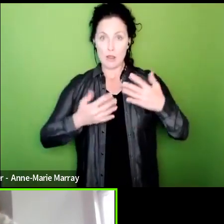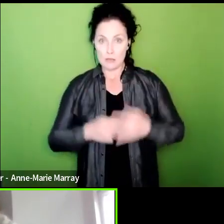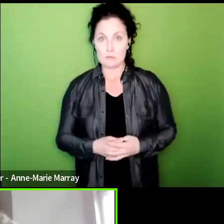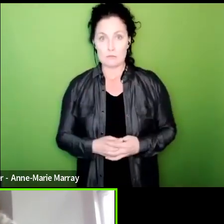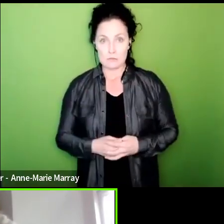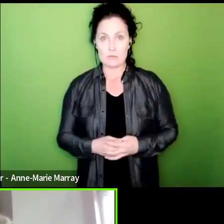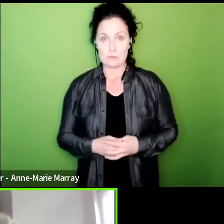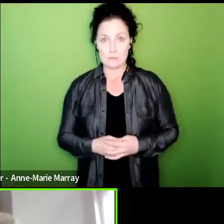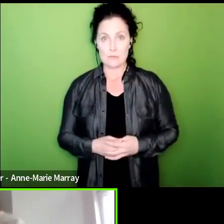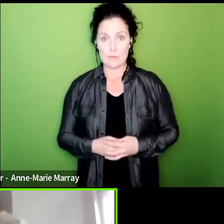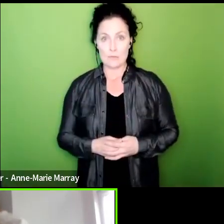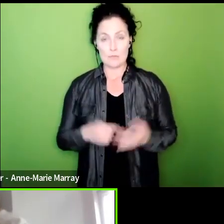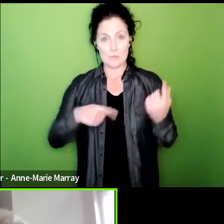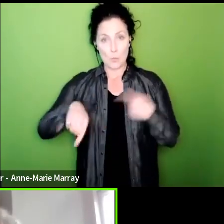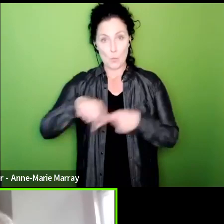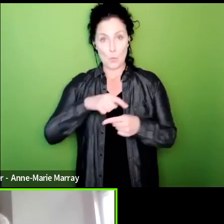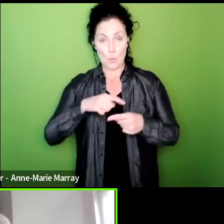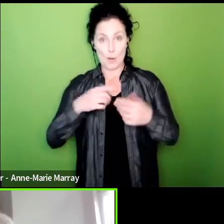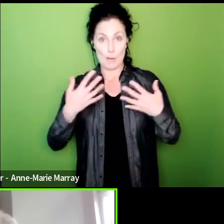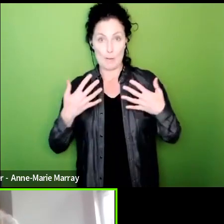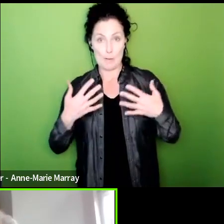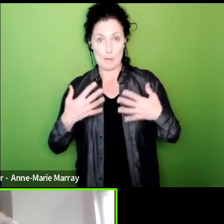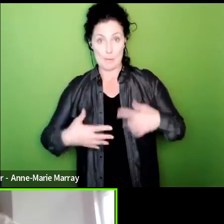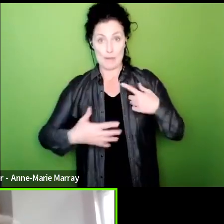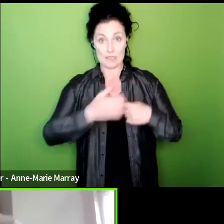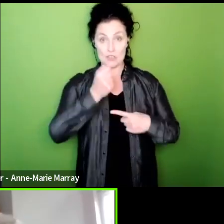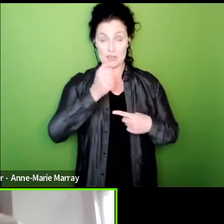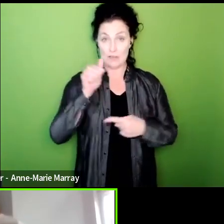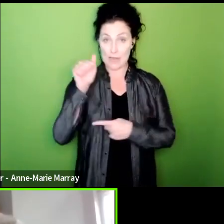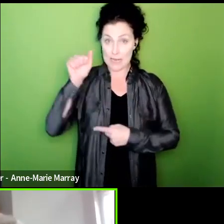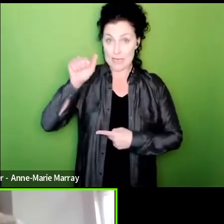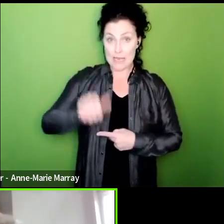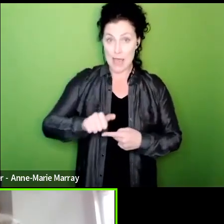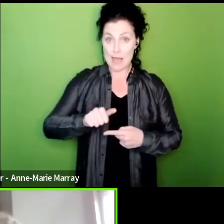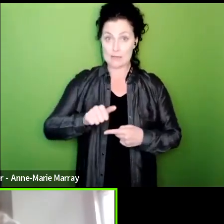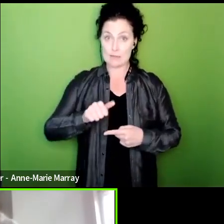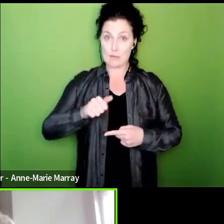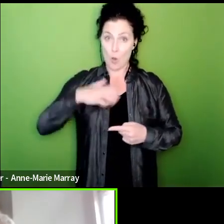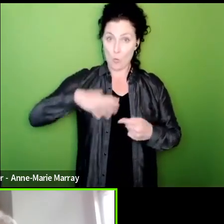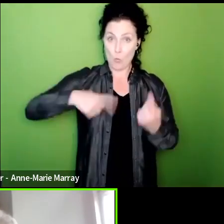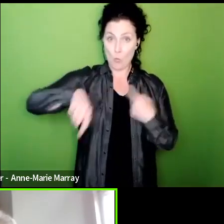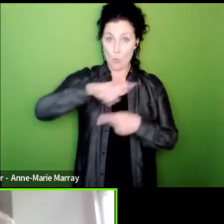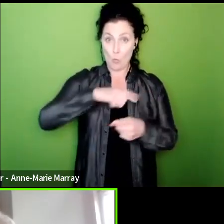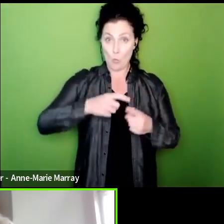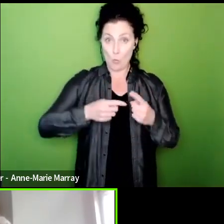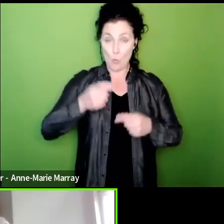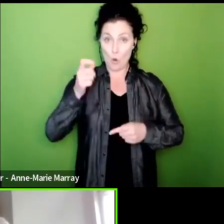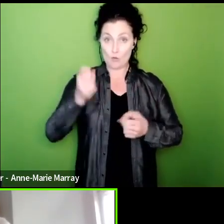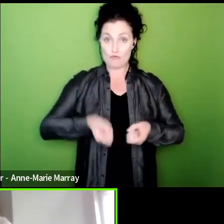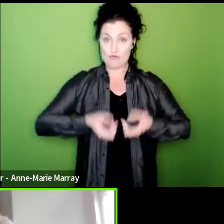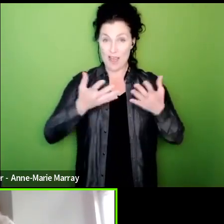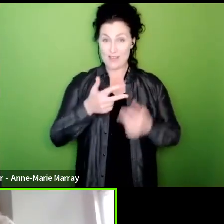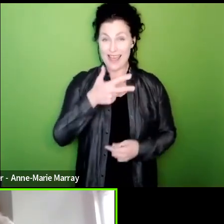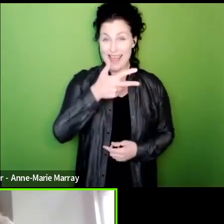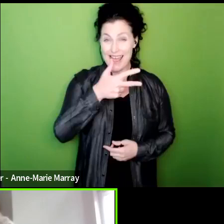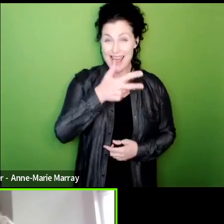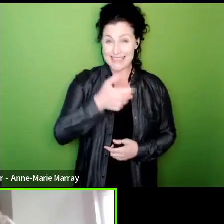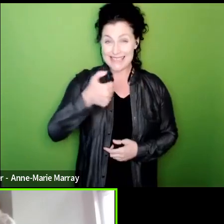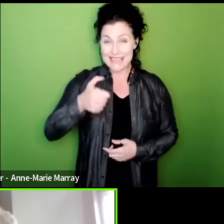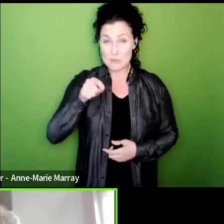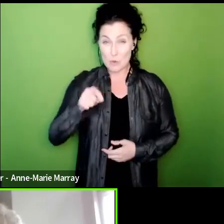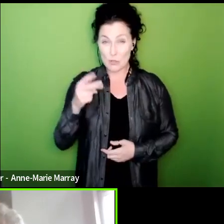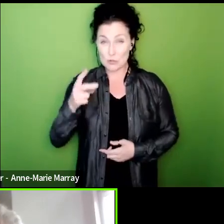we have not only managed to achieve a yes vote for strike action of 86.2 percent by far the highest